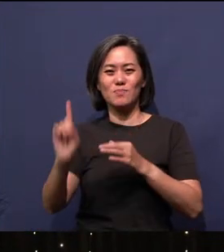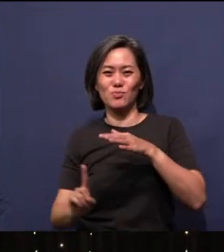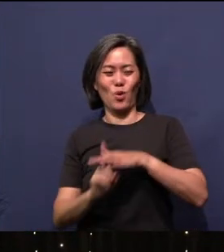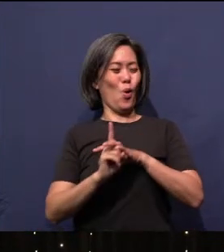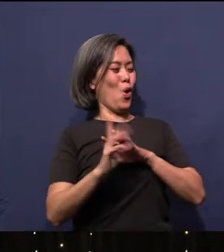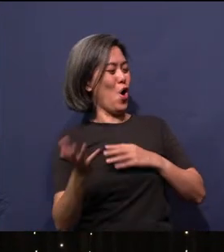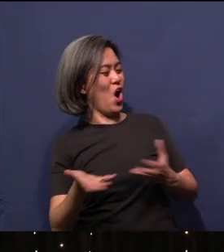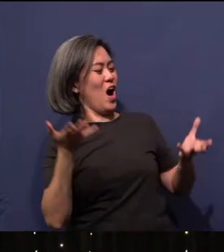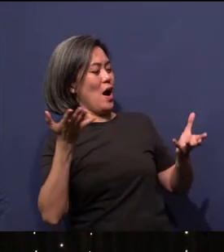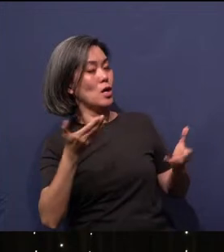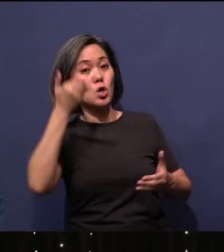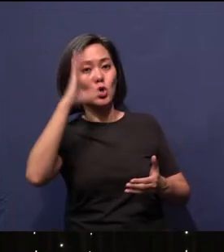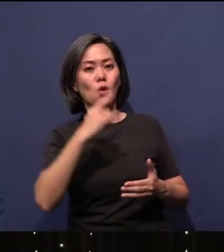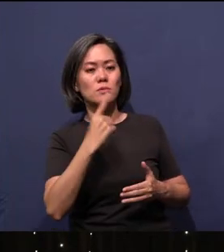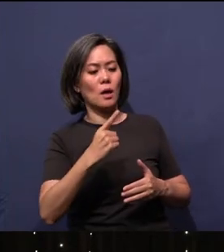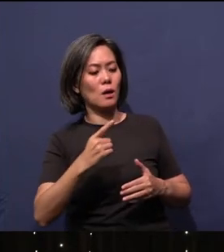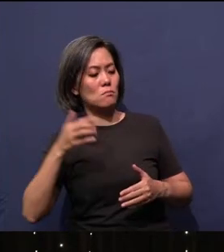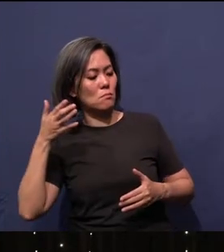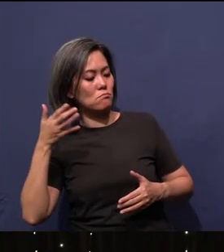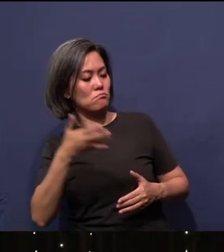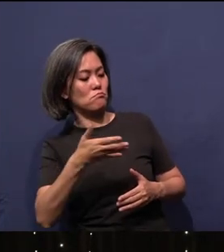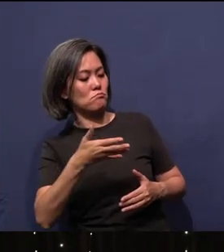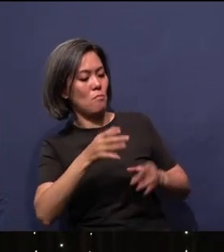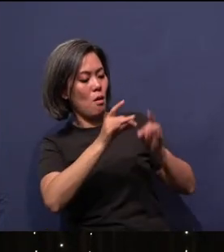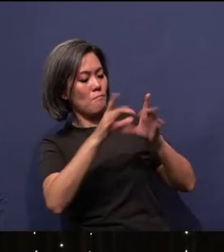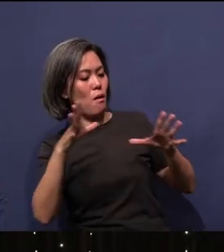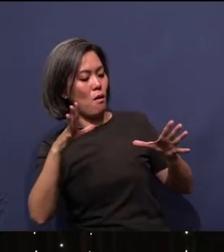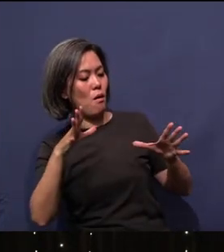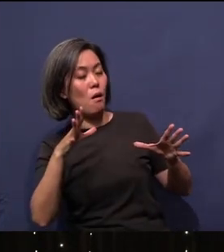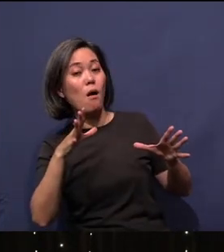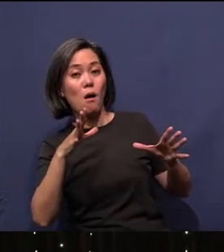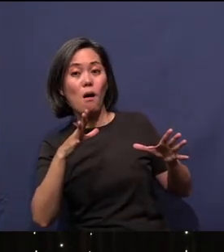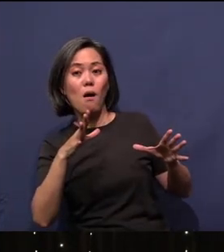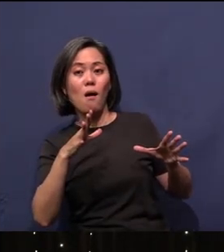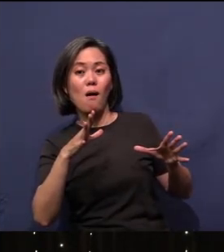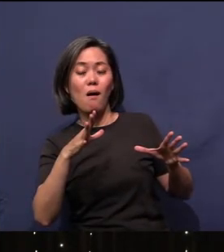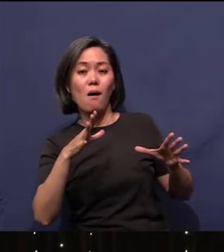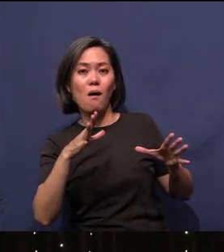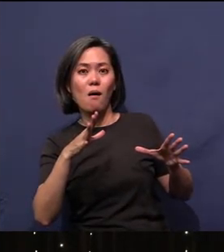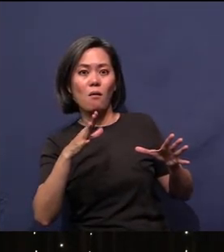God said, "Let there be light." And there was light.